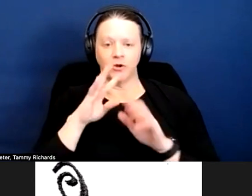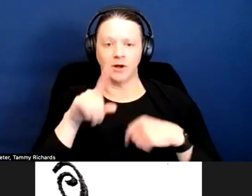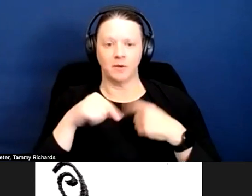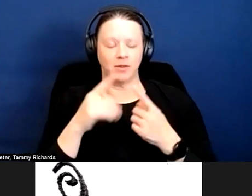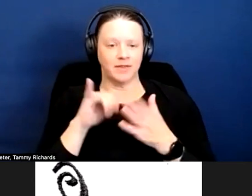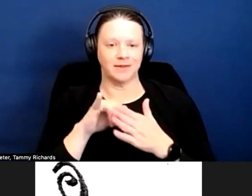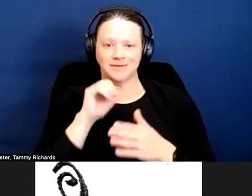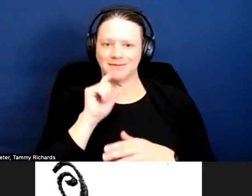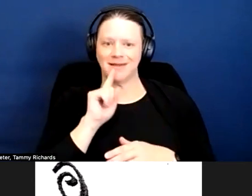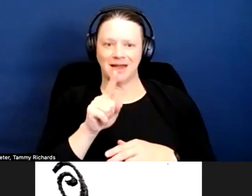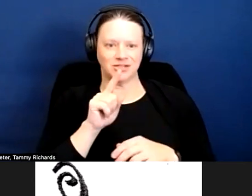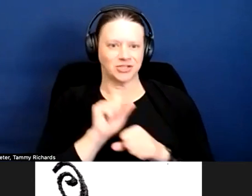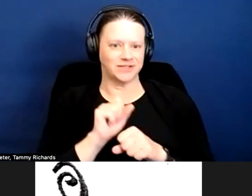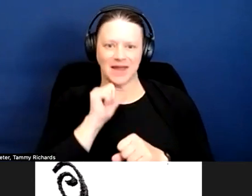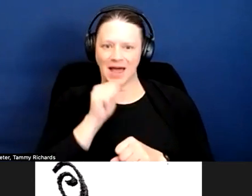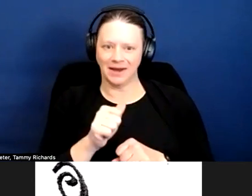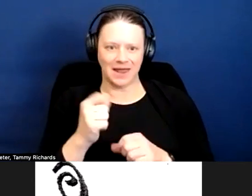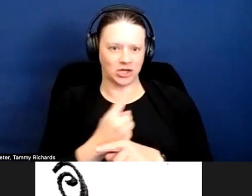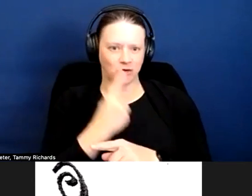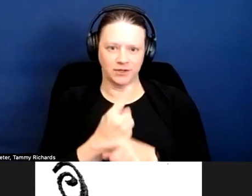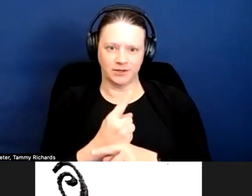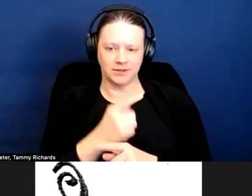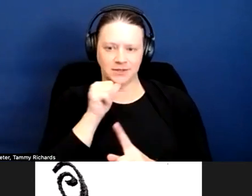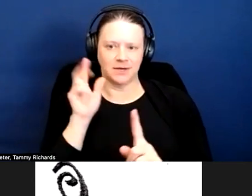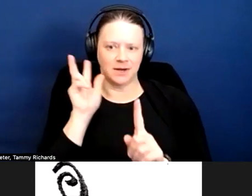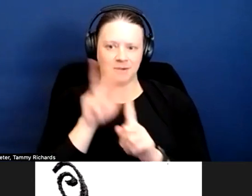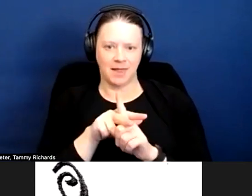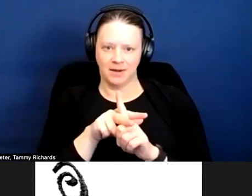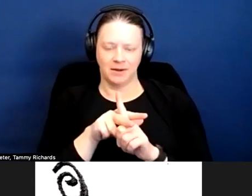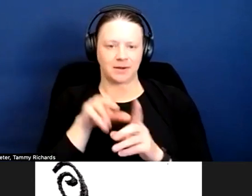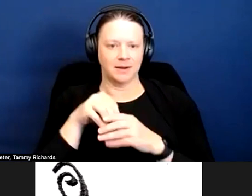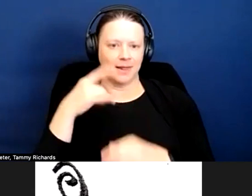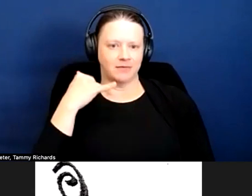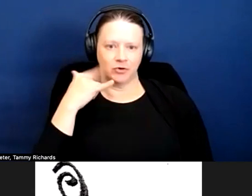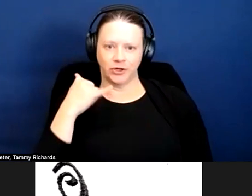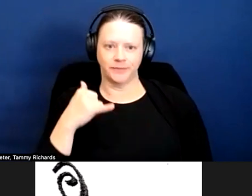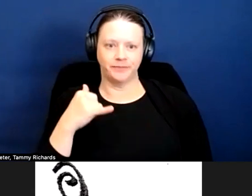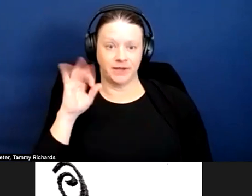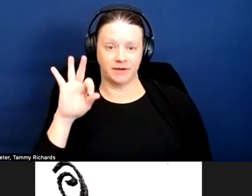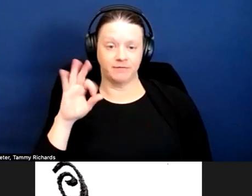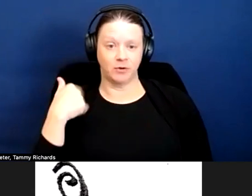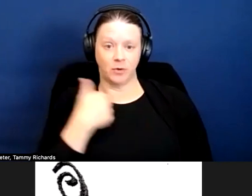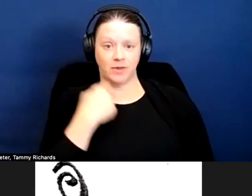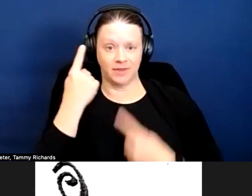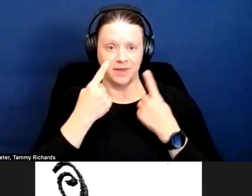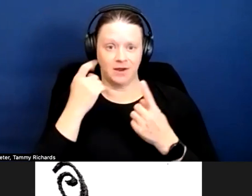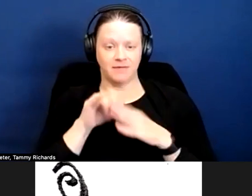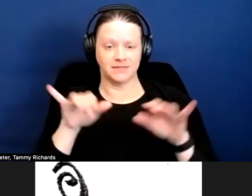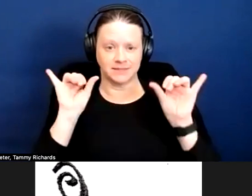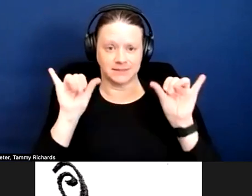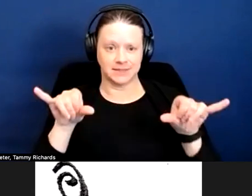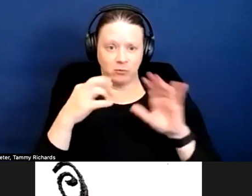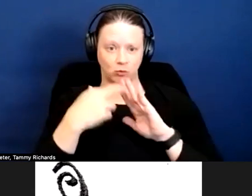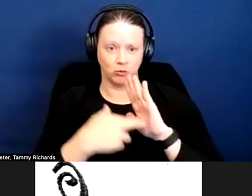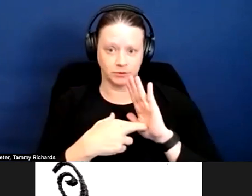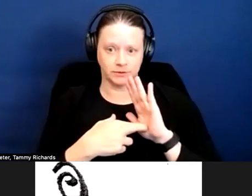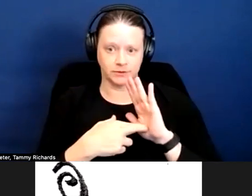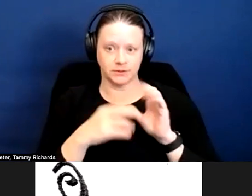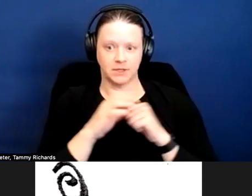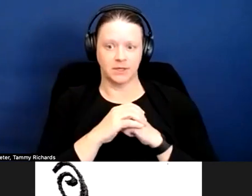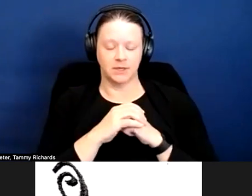is not accurate, that does not apply in California, if I'm -- if we're thinking of the same rules.